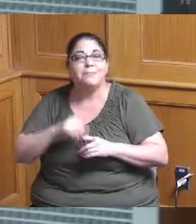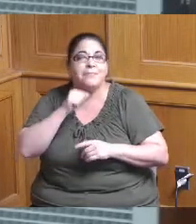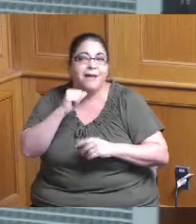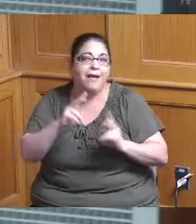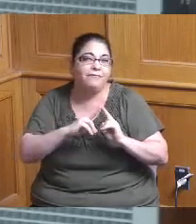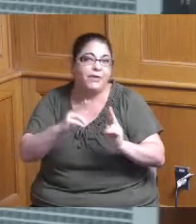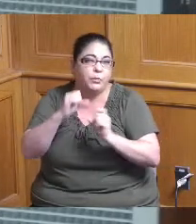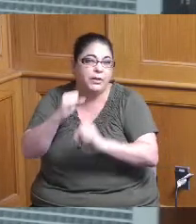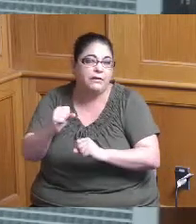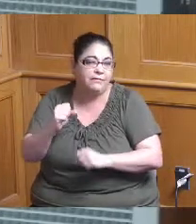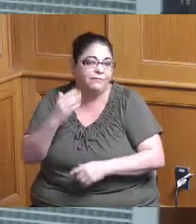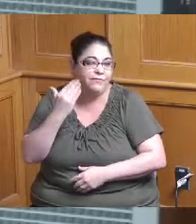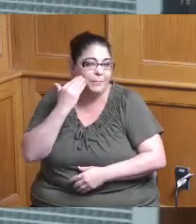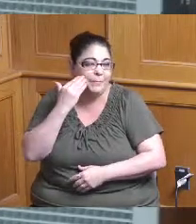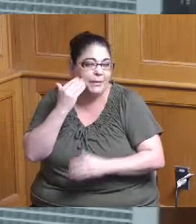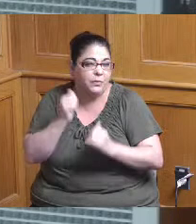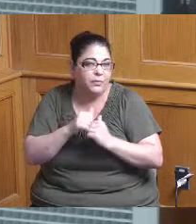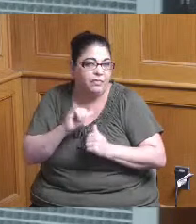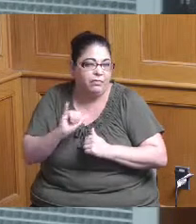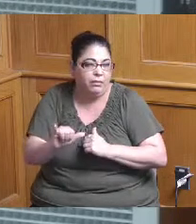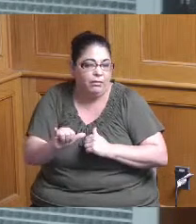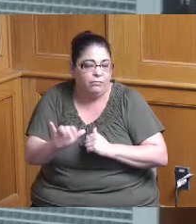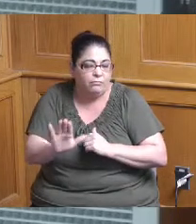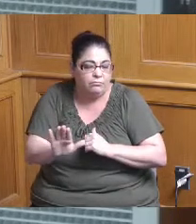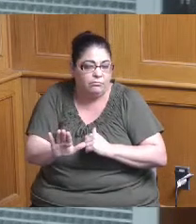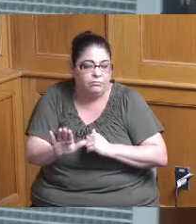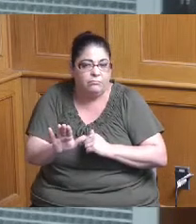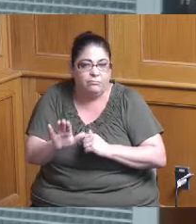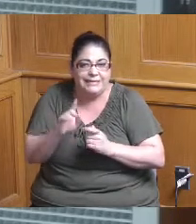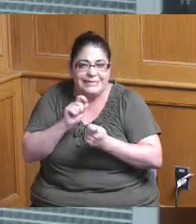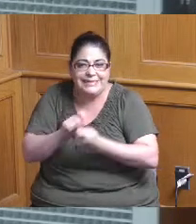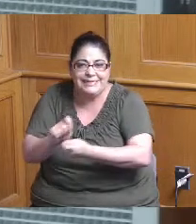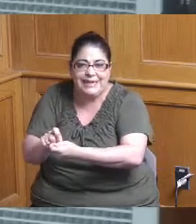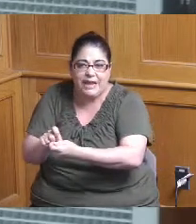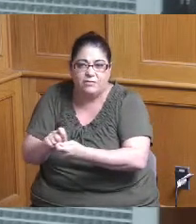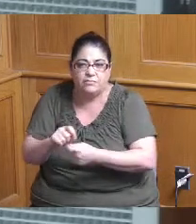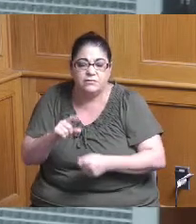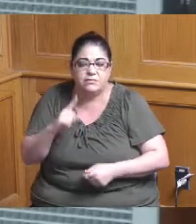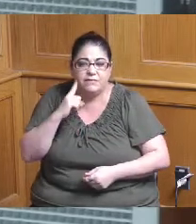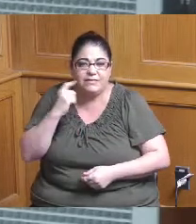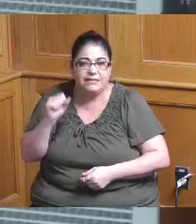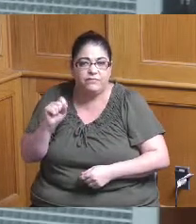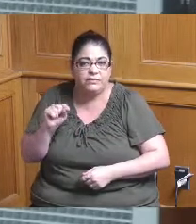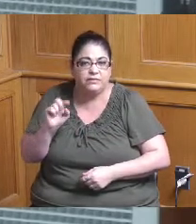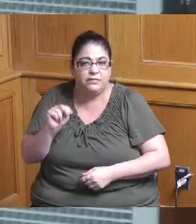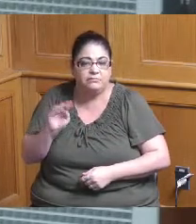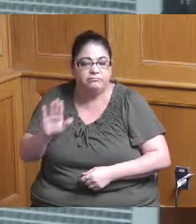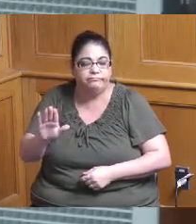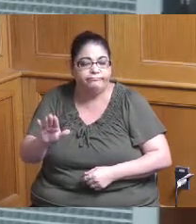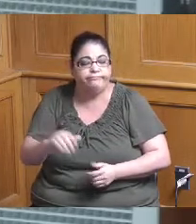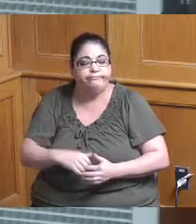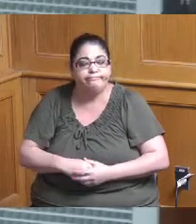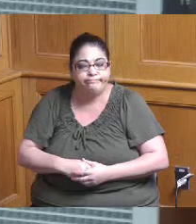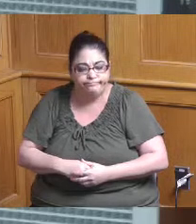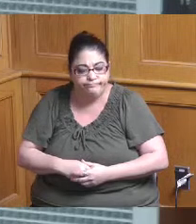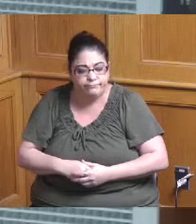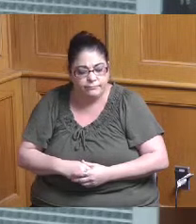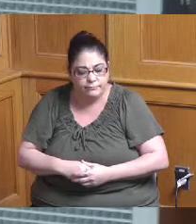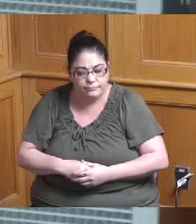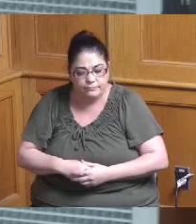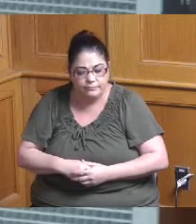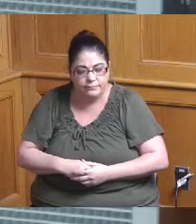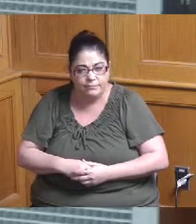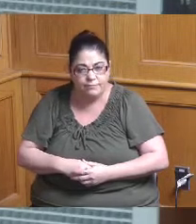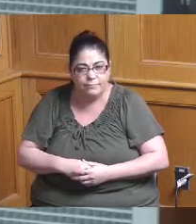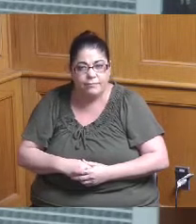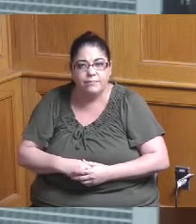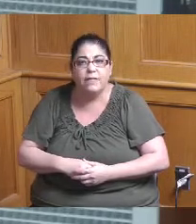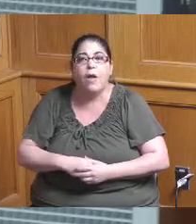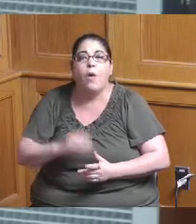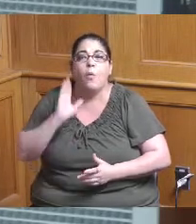as Silverton is on on the the details of this project but they'd receive a signing bonus to